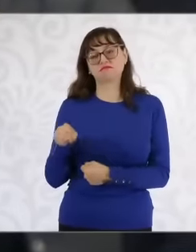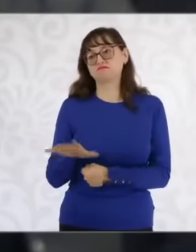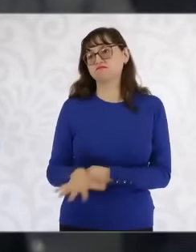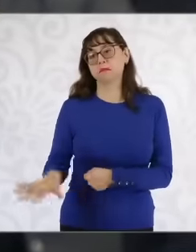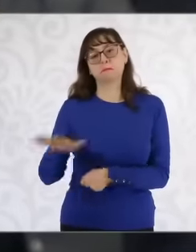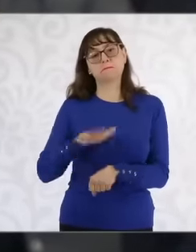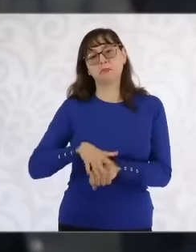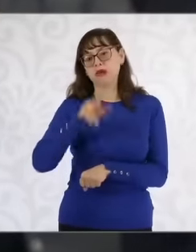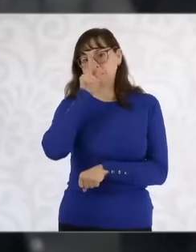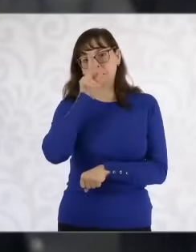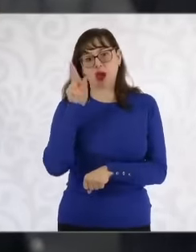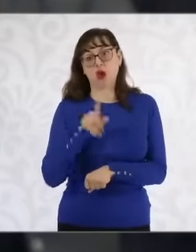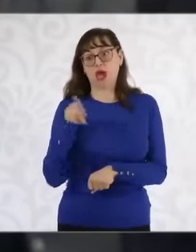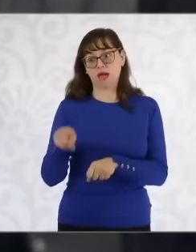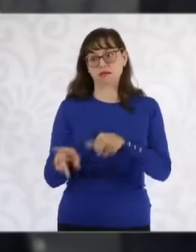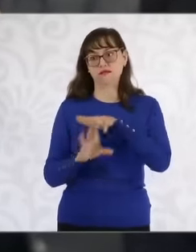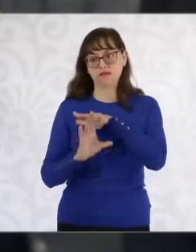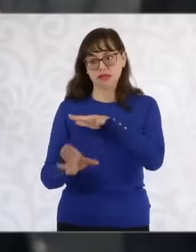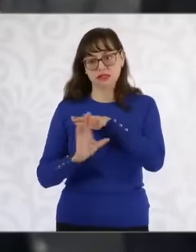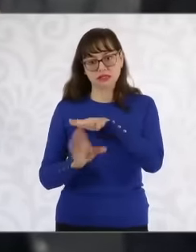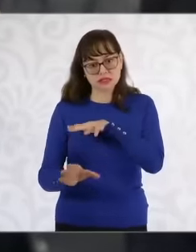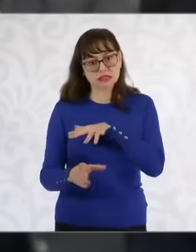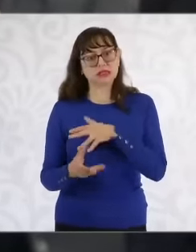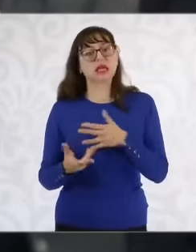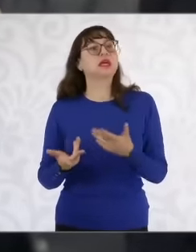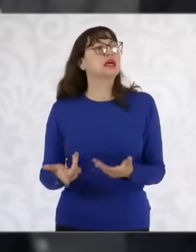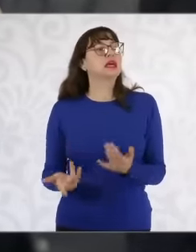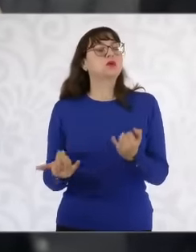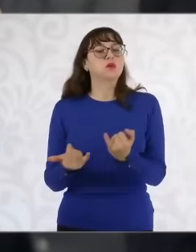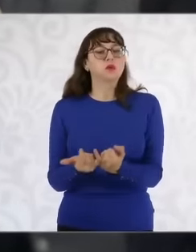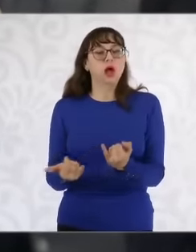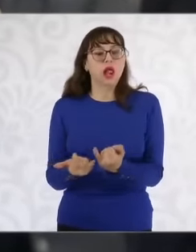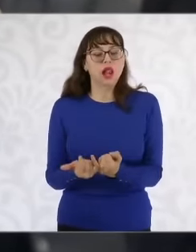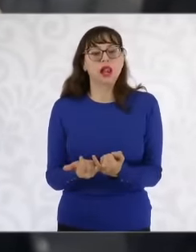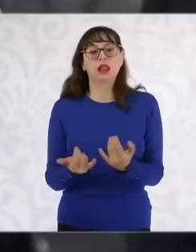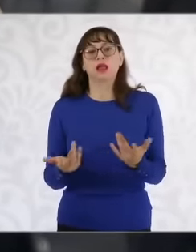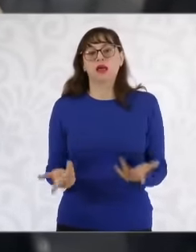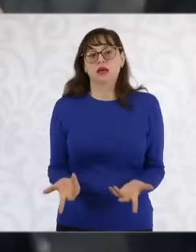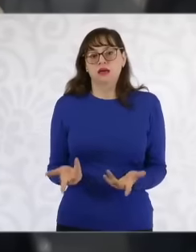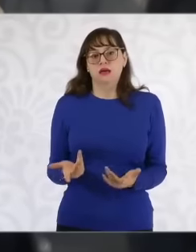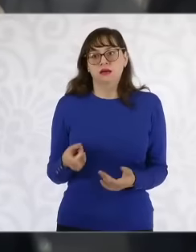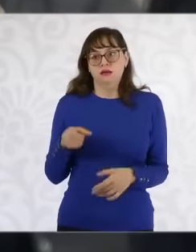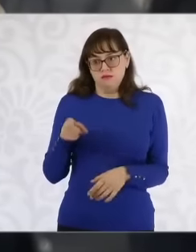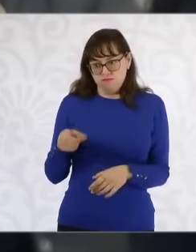and well, for some time now the presence of